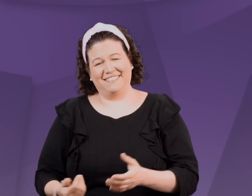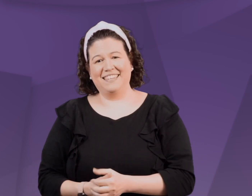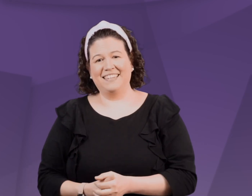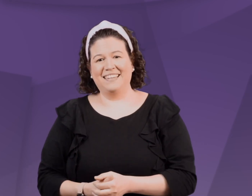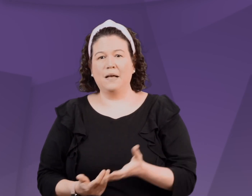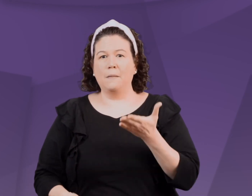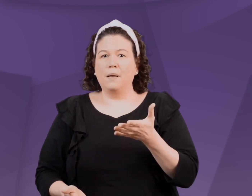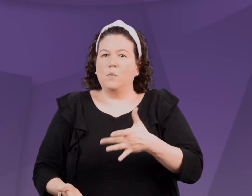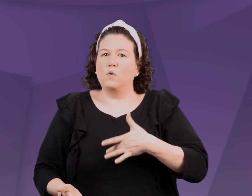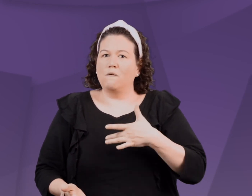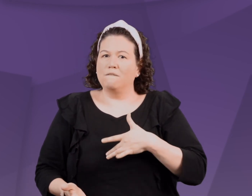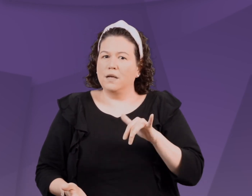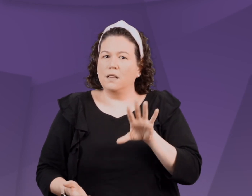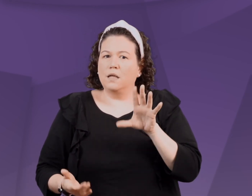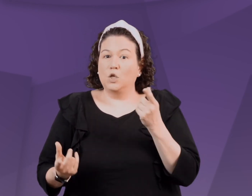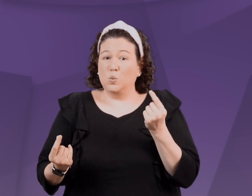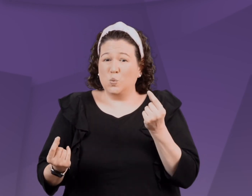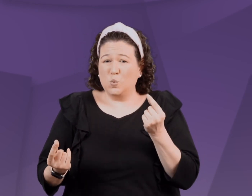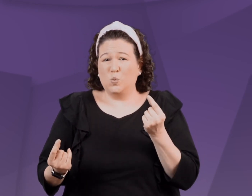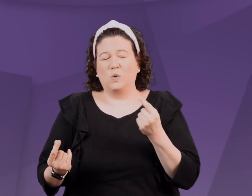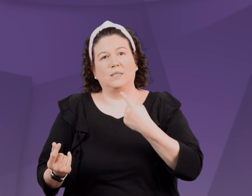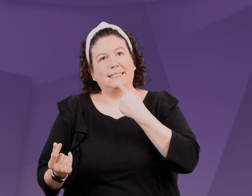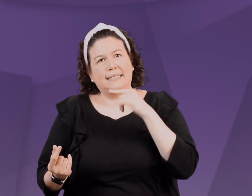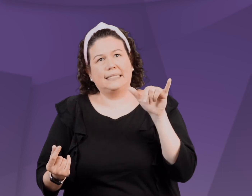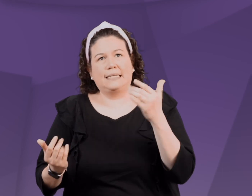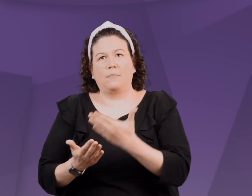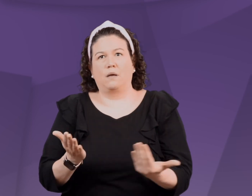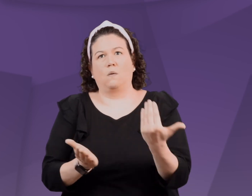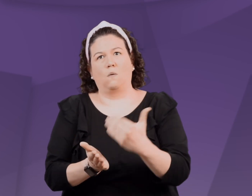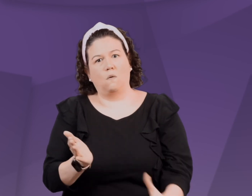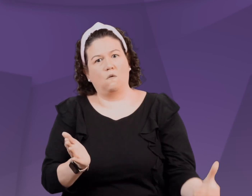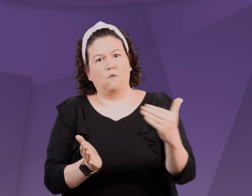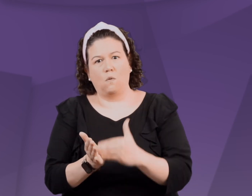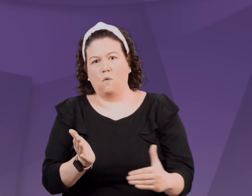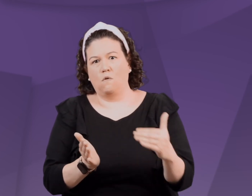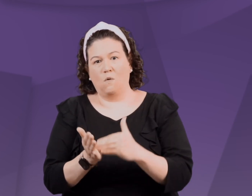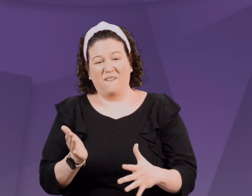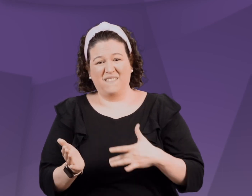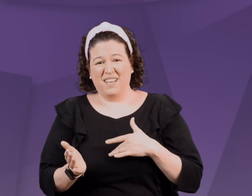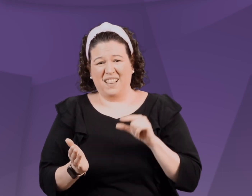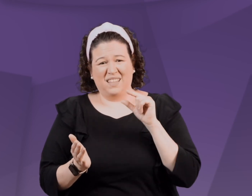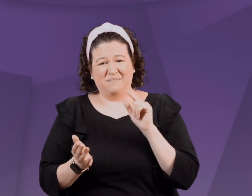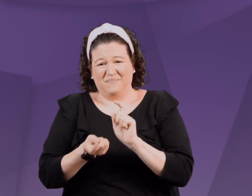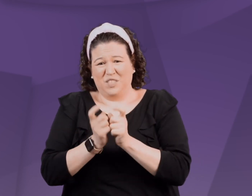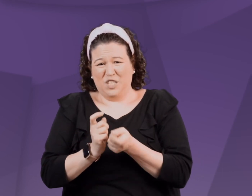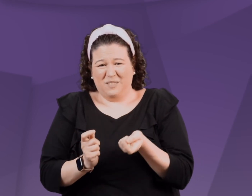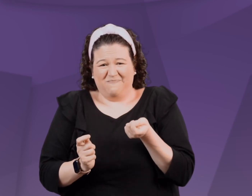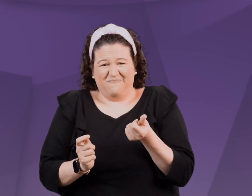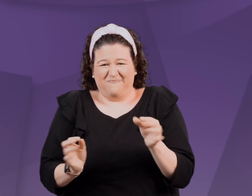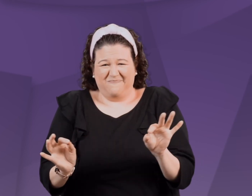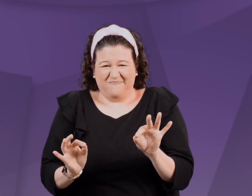It may feel like you are doing and saying the same thing over and over without much change or impact.